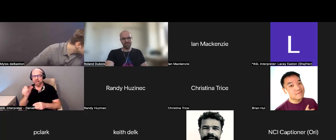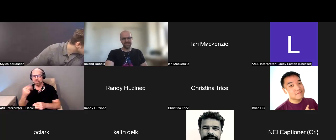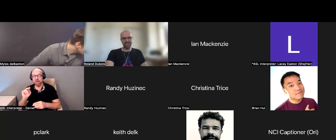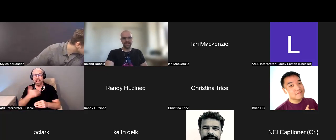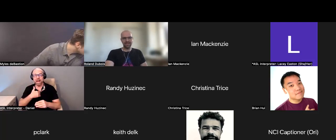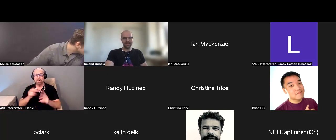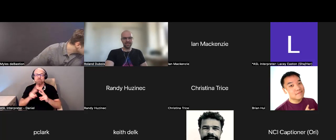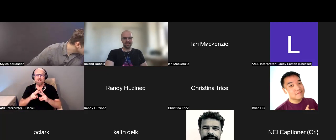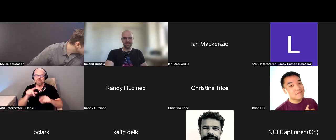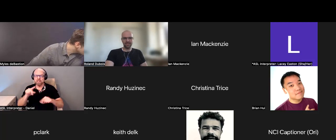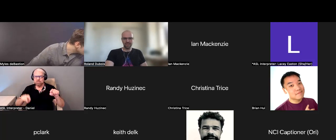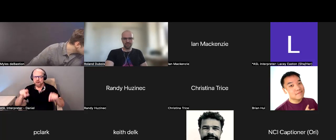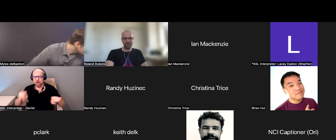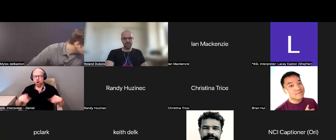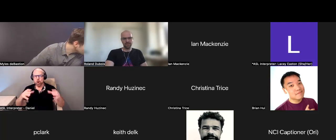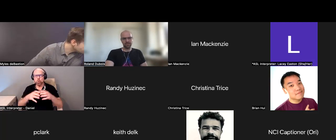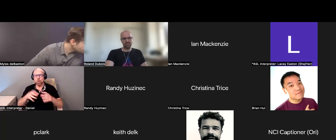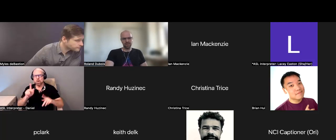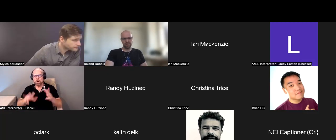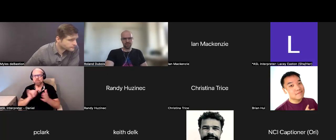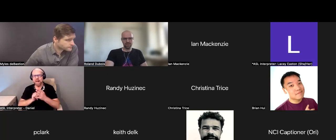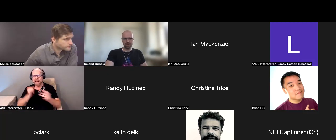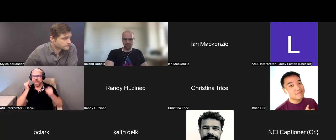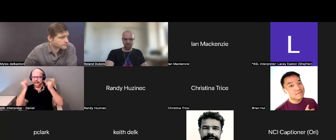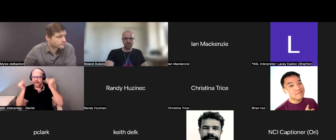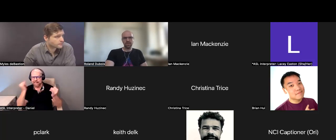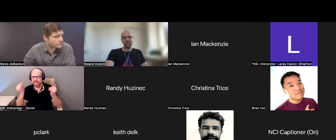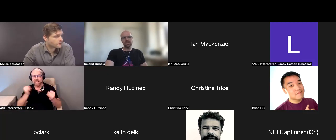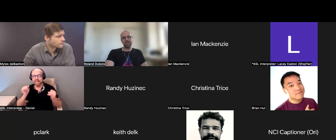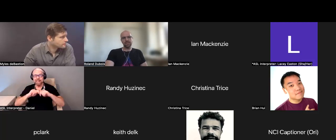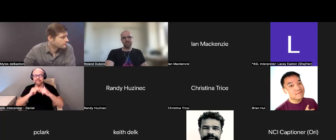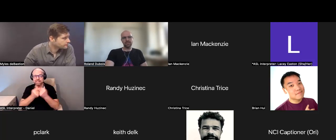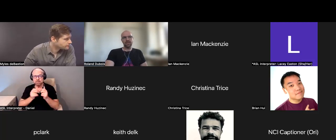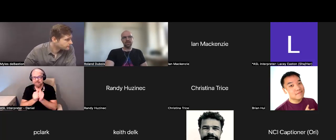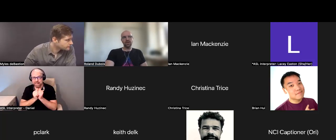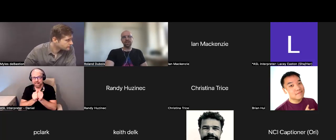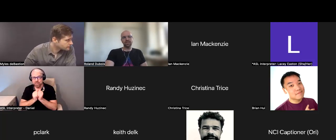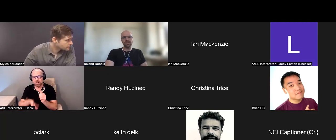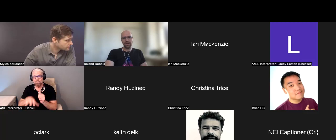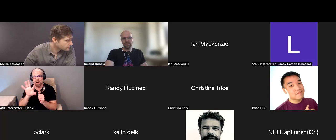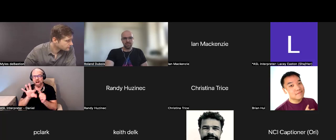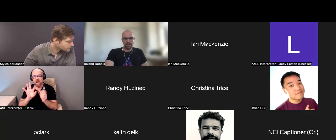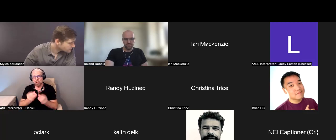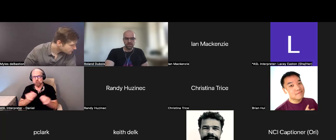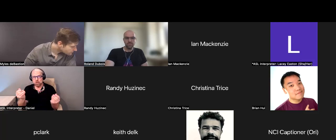that can ideate in a team together to find a solution, that is not a technical solution,